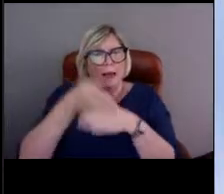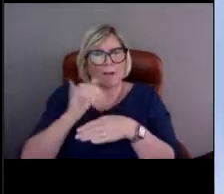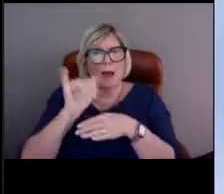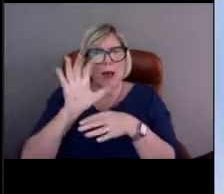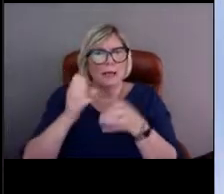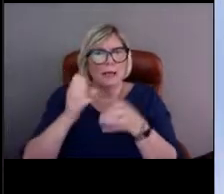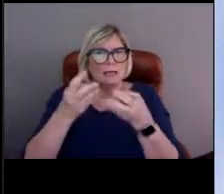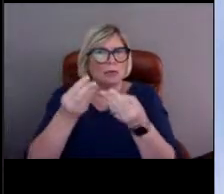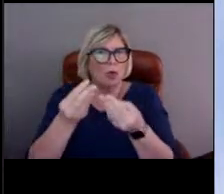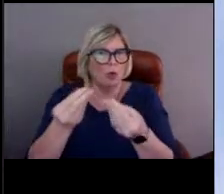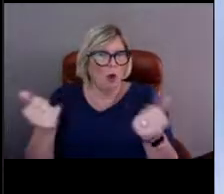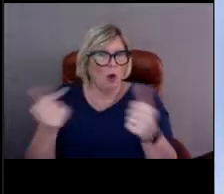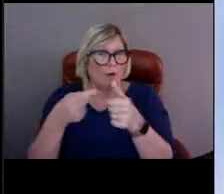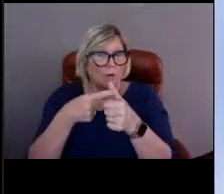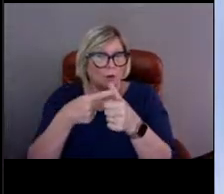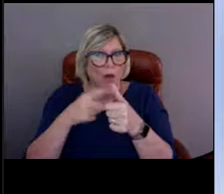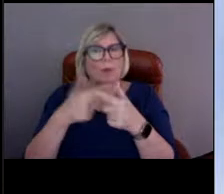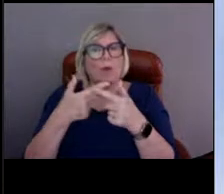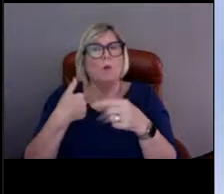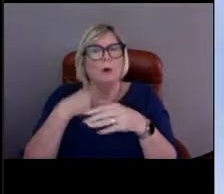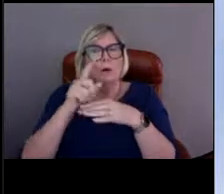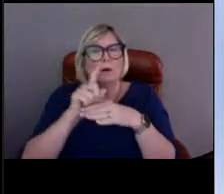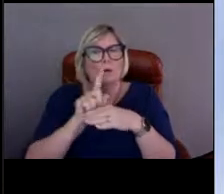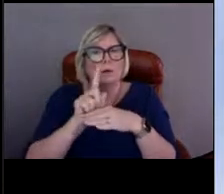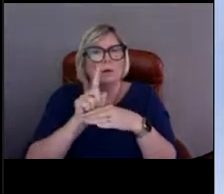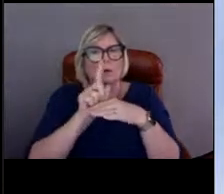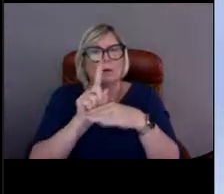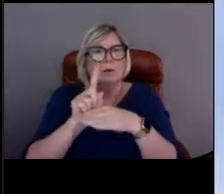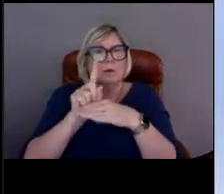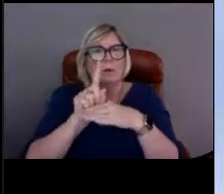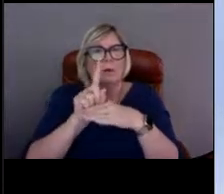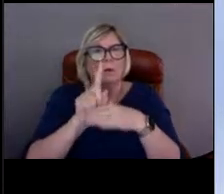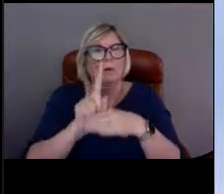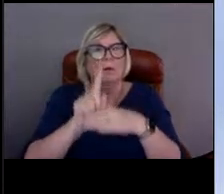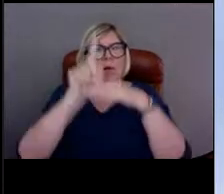Otherwise, most of the buoys are sitting out in the ocean all year round,